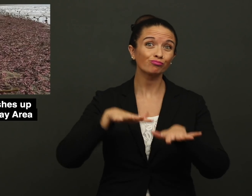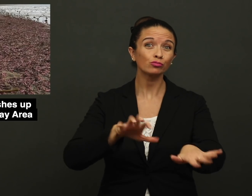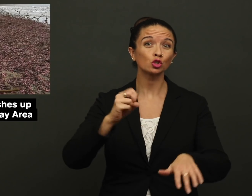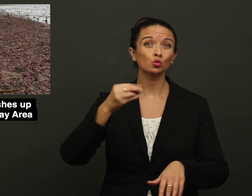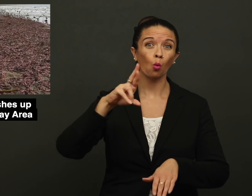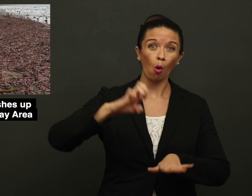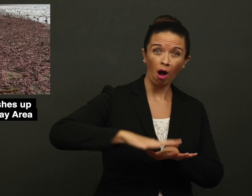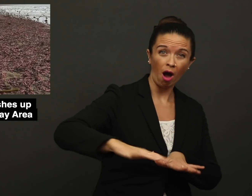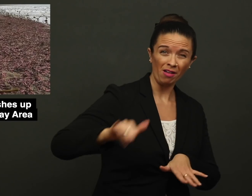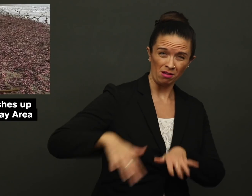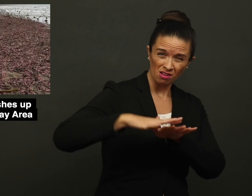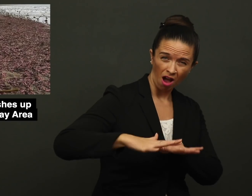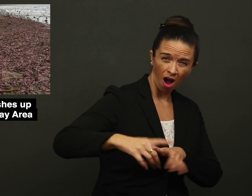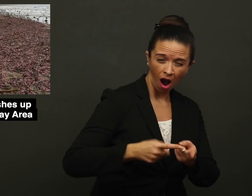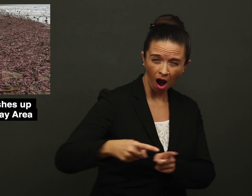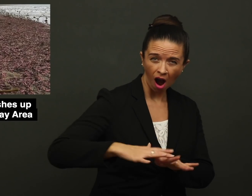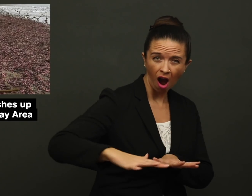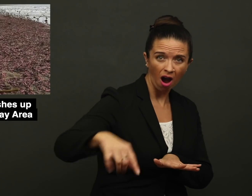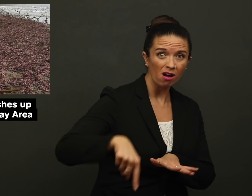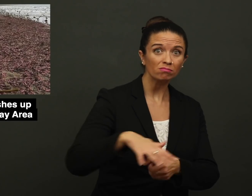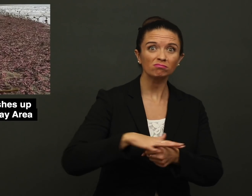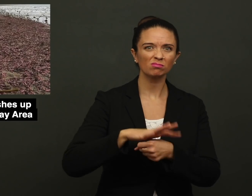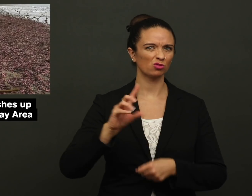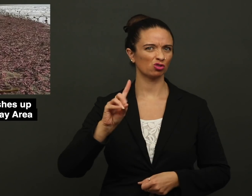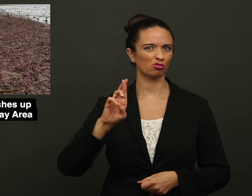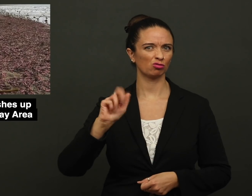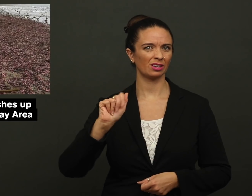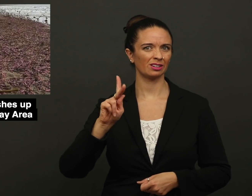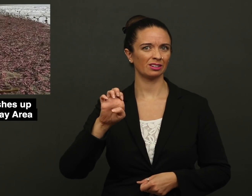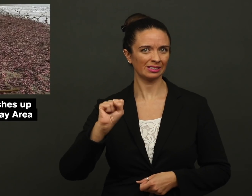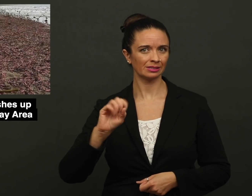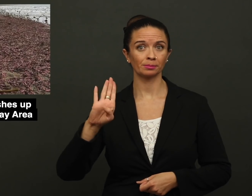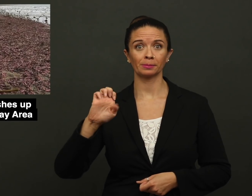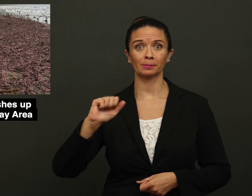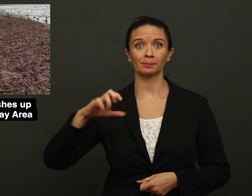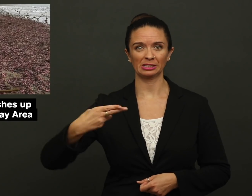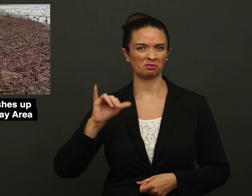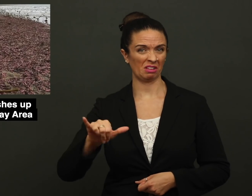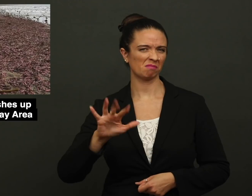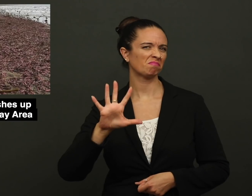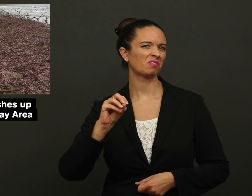up on the shores of Drakes Beach which is